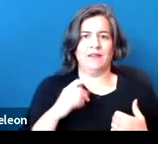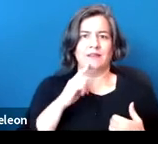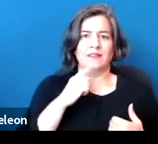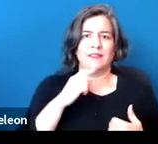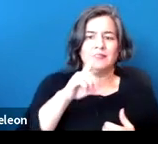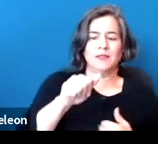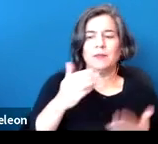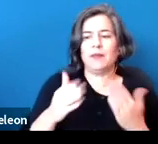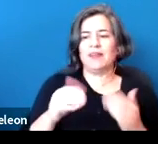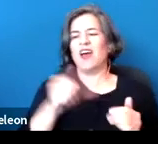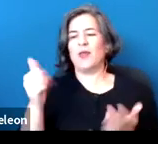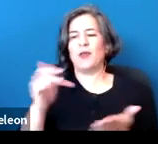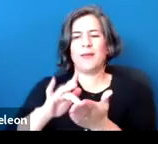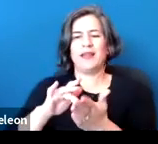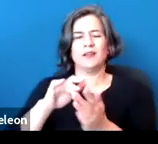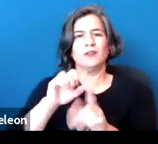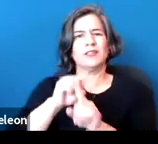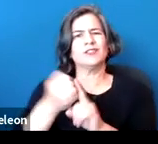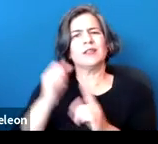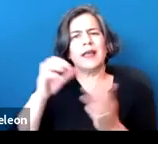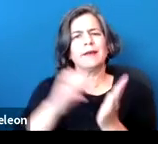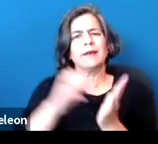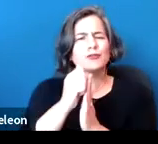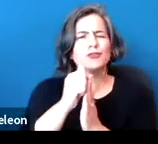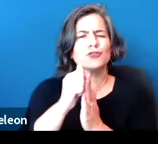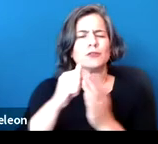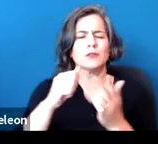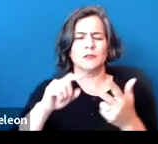other medical conditions, could qualify under this second prong.